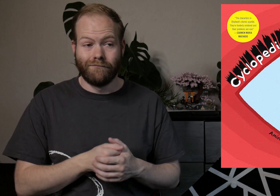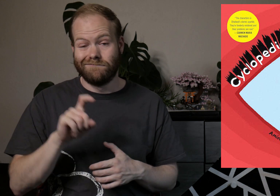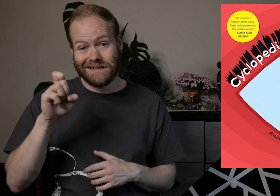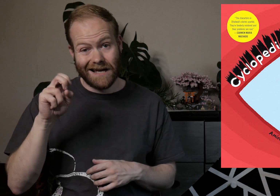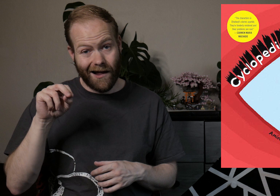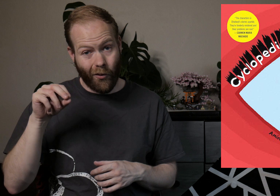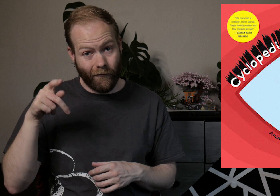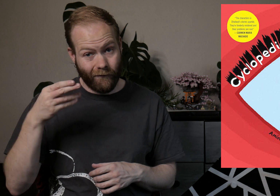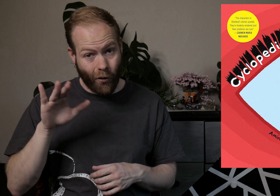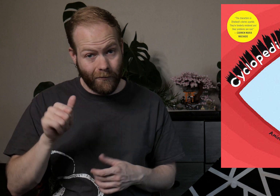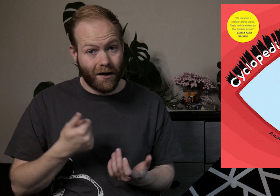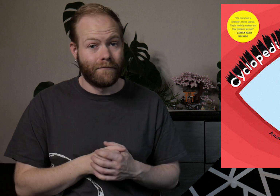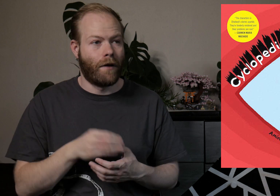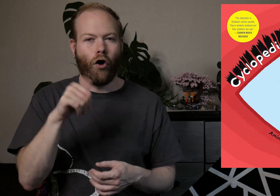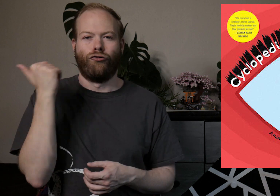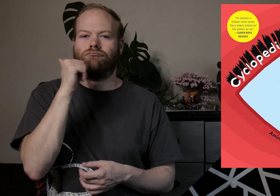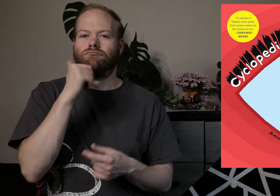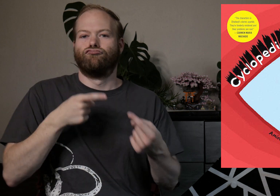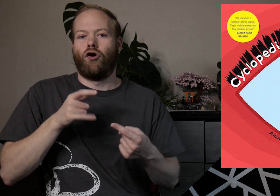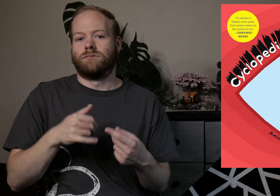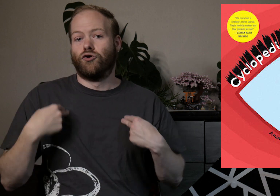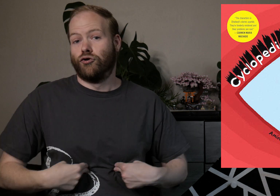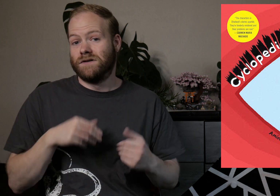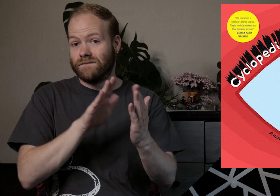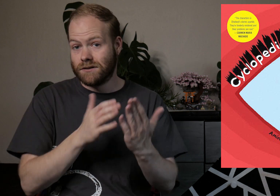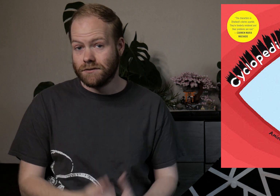xenophobia, and all the other daily struggles that humans face.